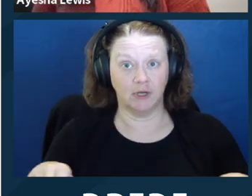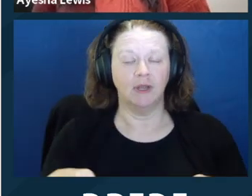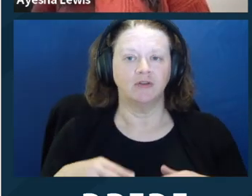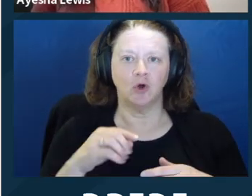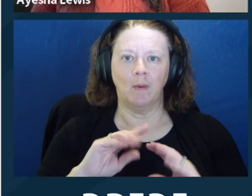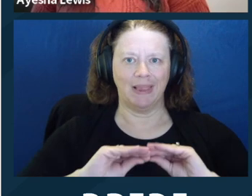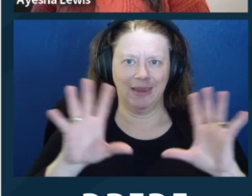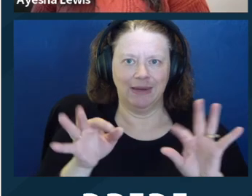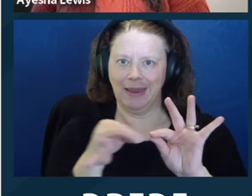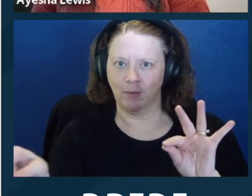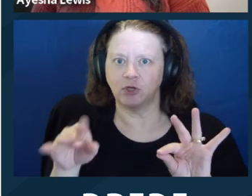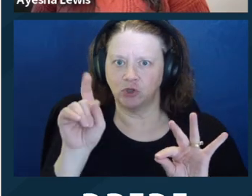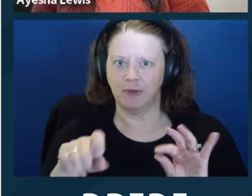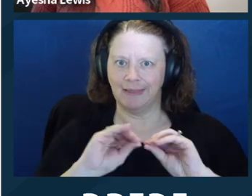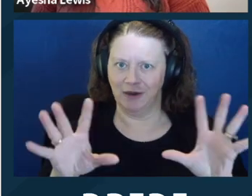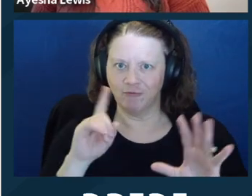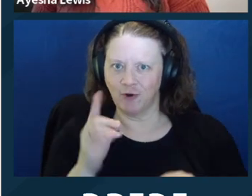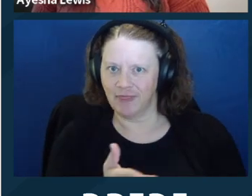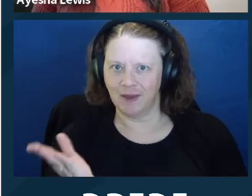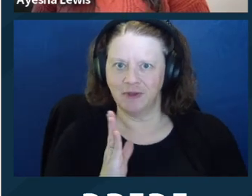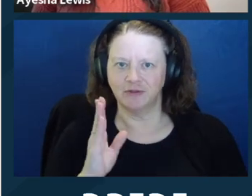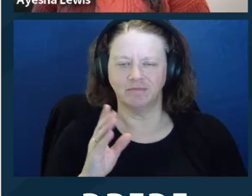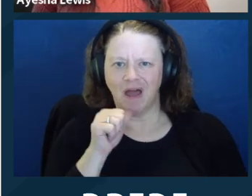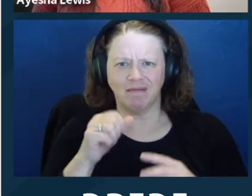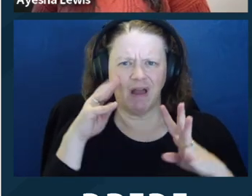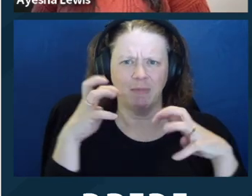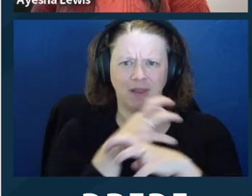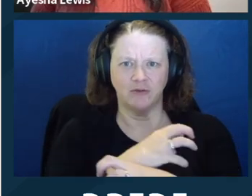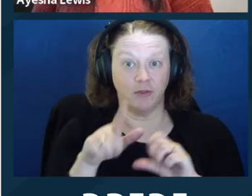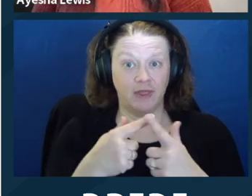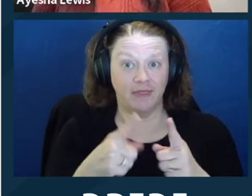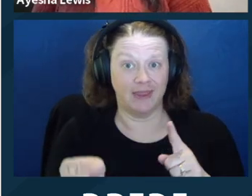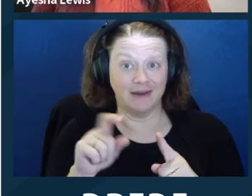differential between lawyers and the clients. And finally, it can help you build trust.